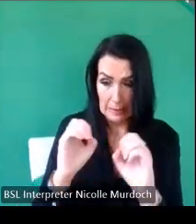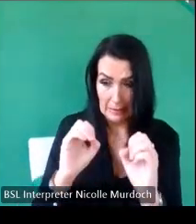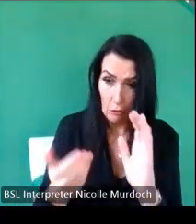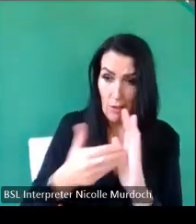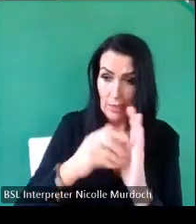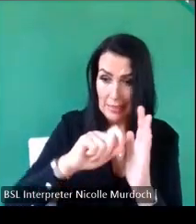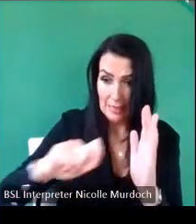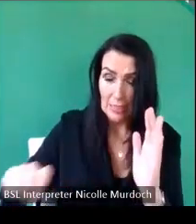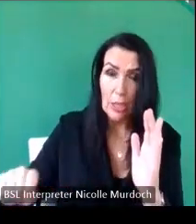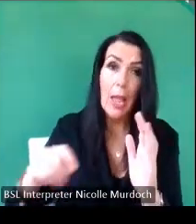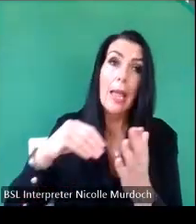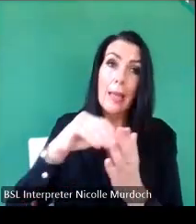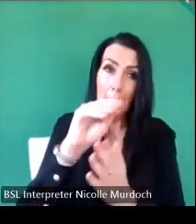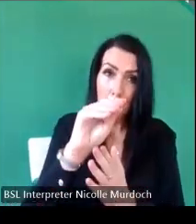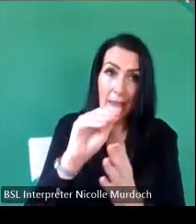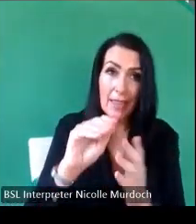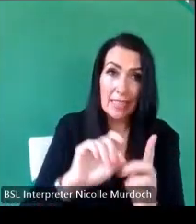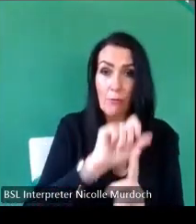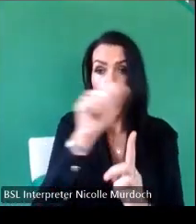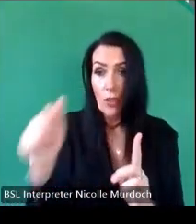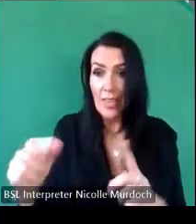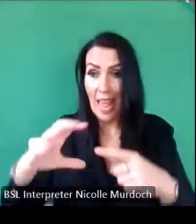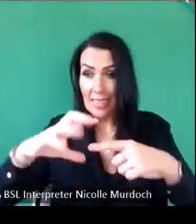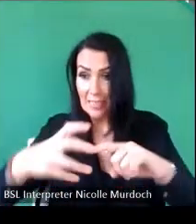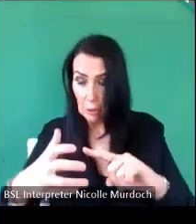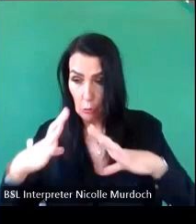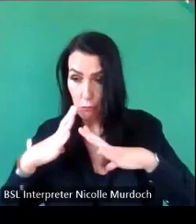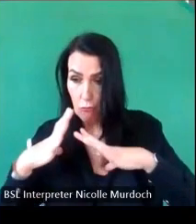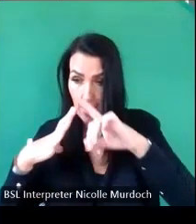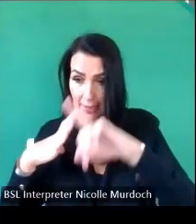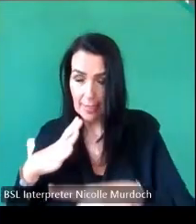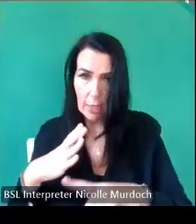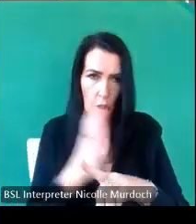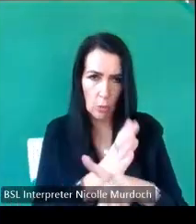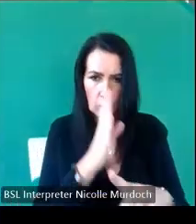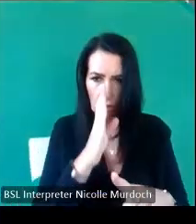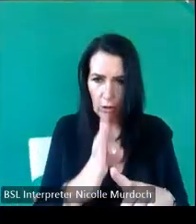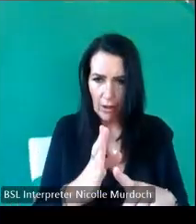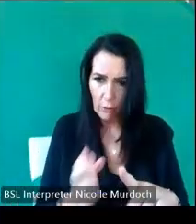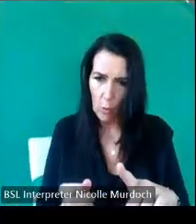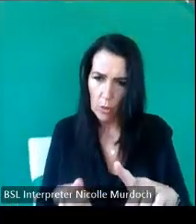paid for cutting the next Stone so he wants a simple straightforward medon Mark and the